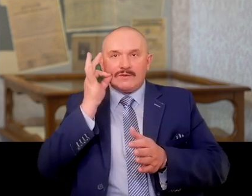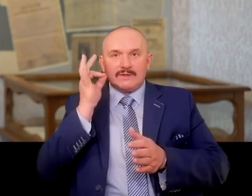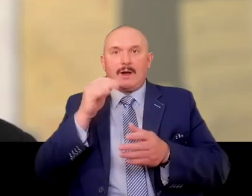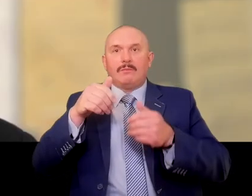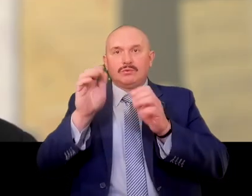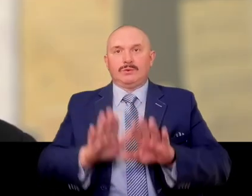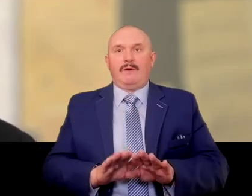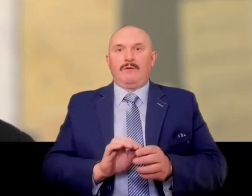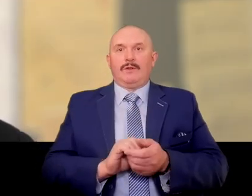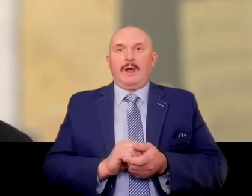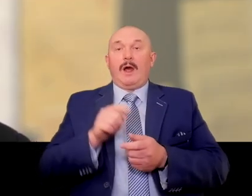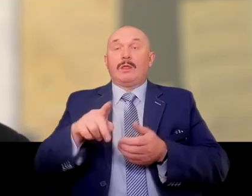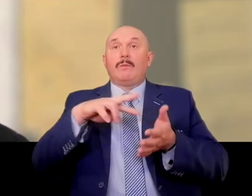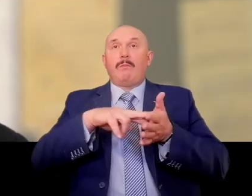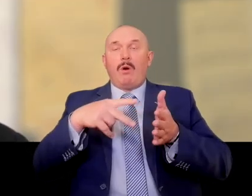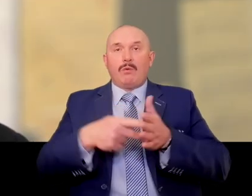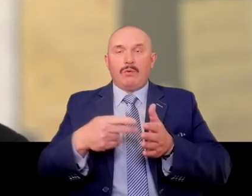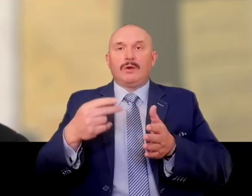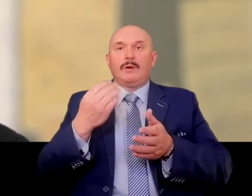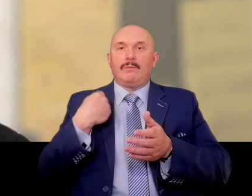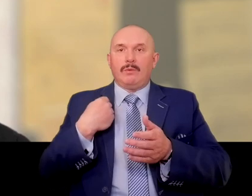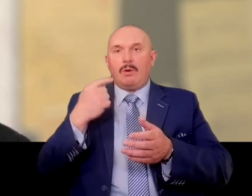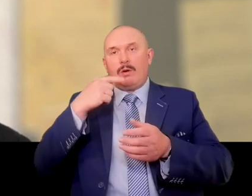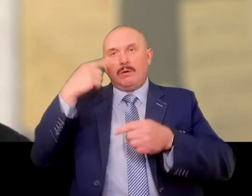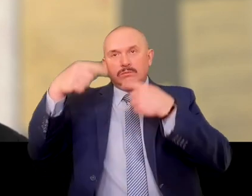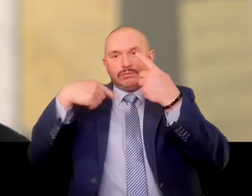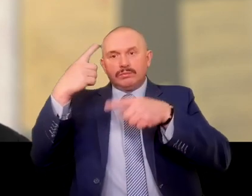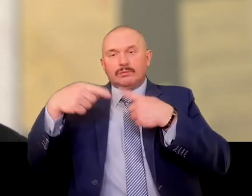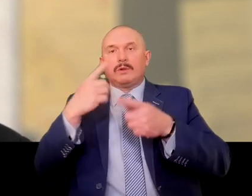In this chamber there is the whole life of blessed sister Alicja Kotowska, so